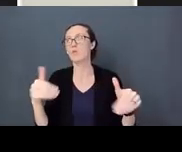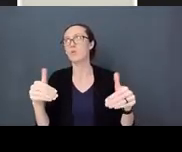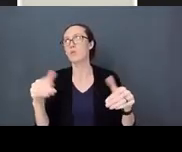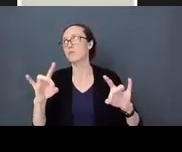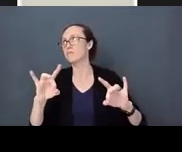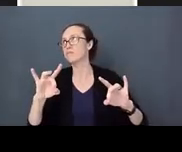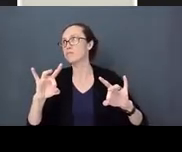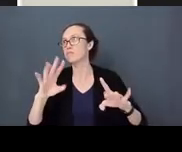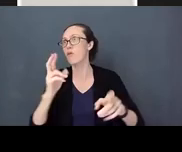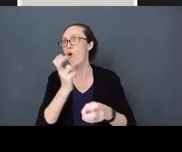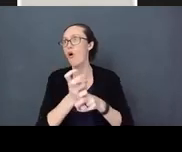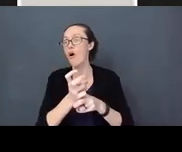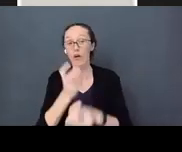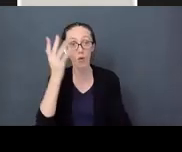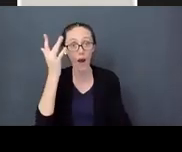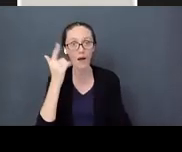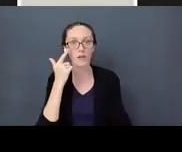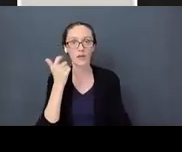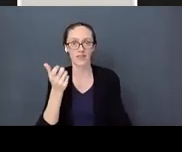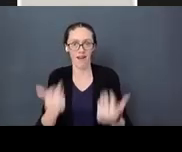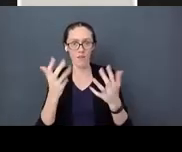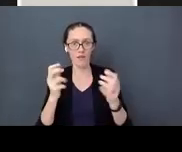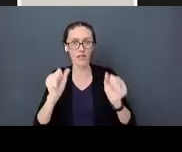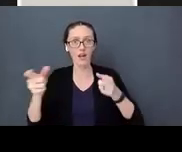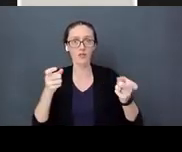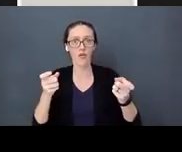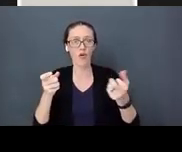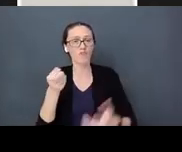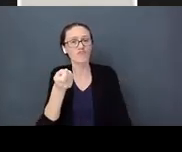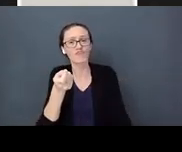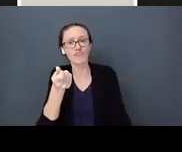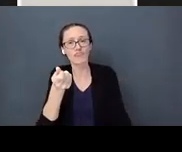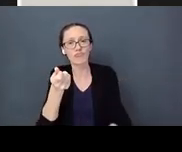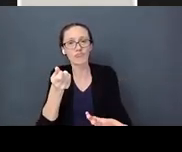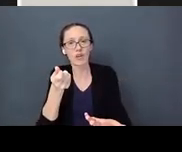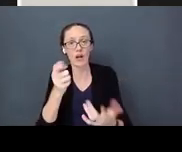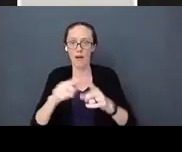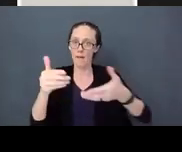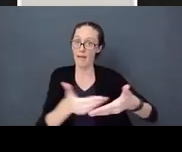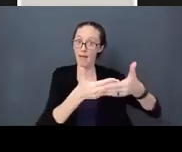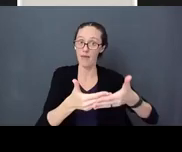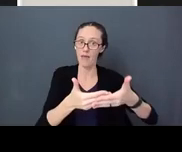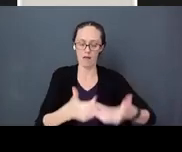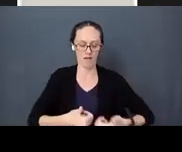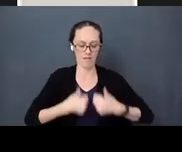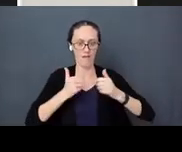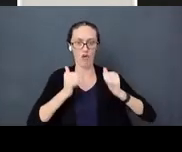so little that we can control. That is how babies live all the time. They live in a world they